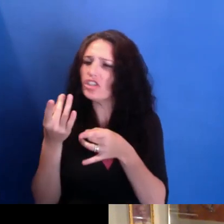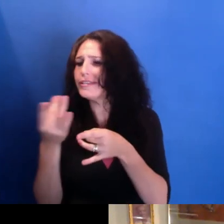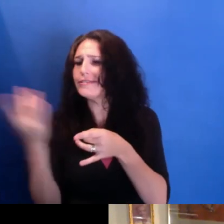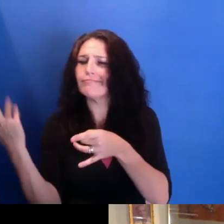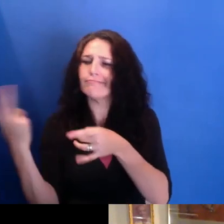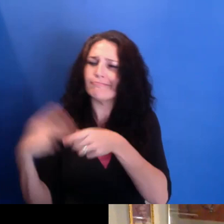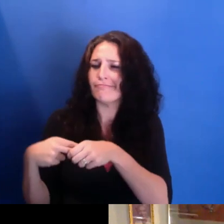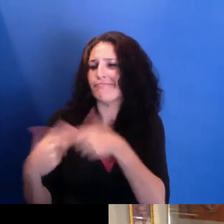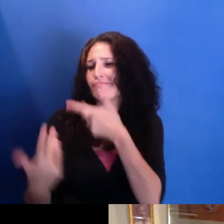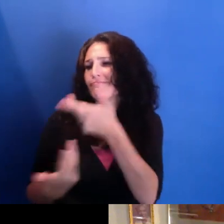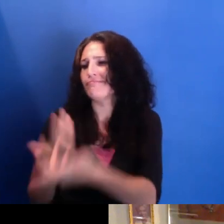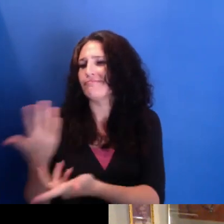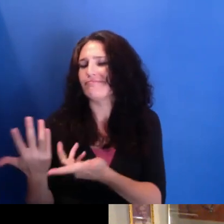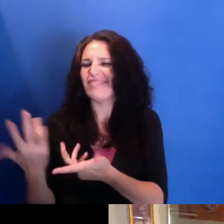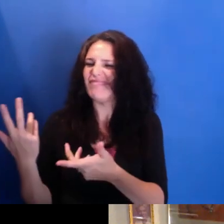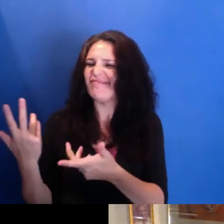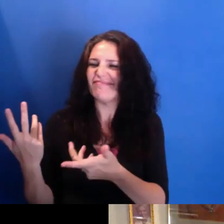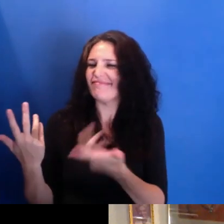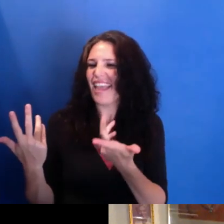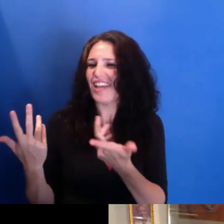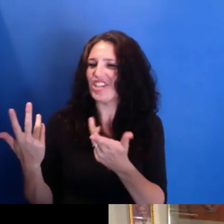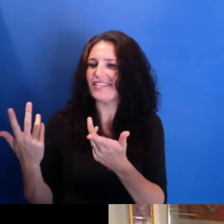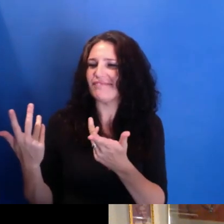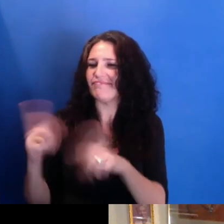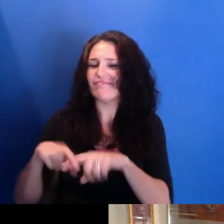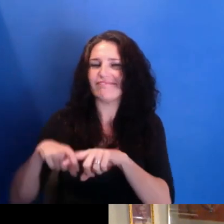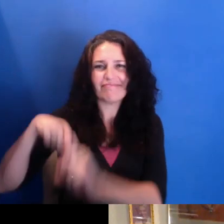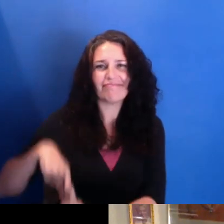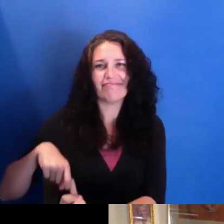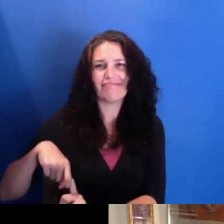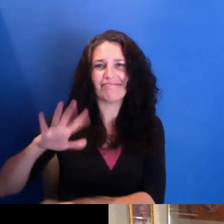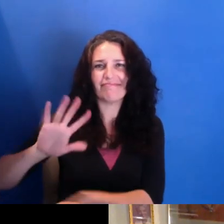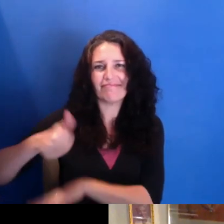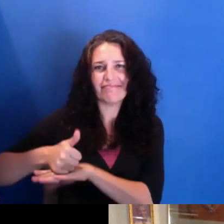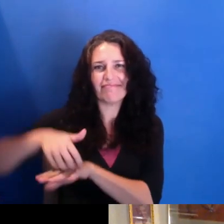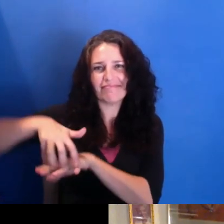and interested and just anchoring and-- and being-- and seeing how, as an artist,